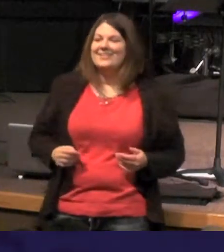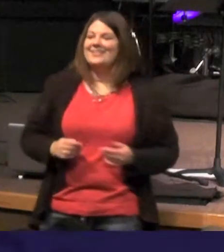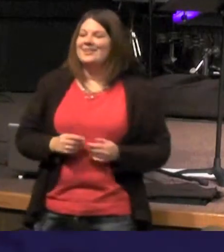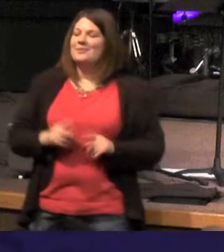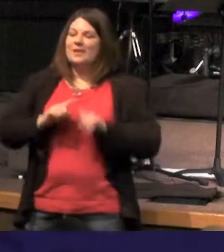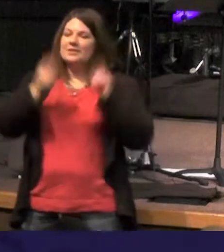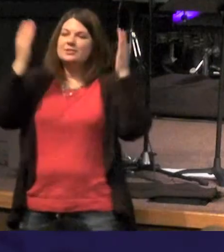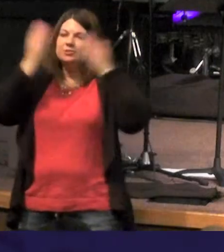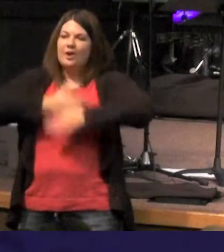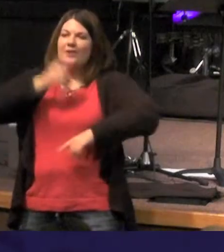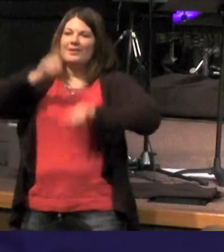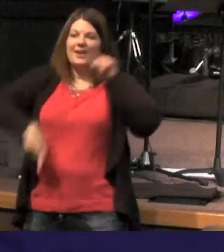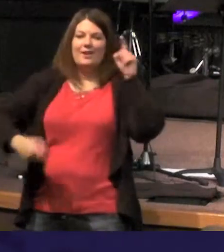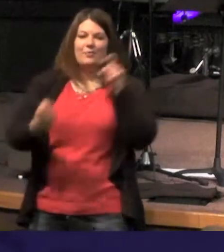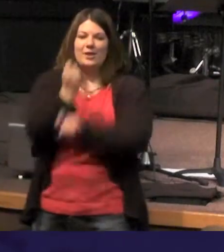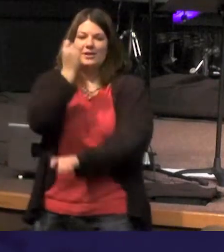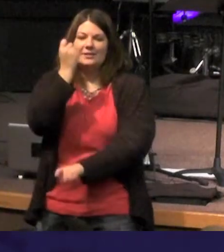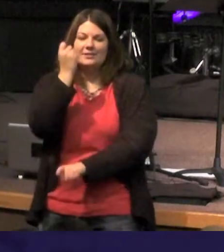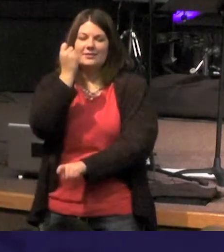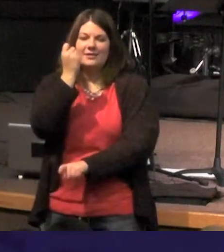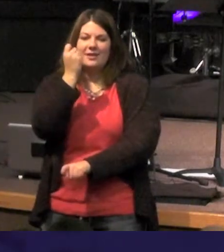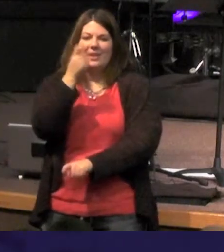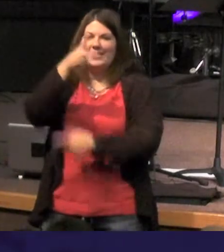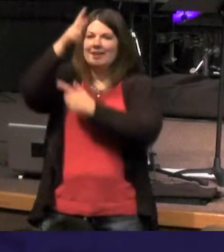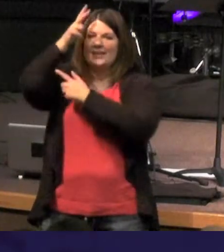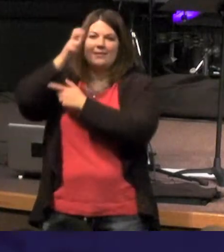overpower - evil will not